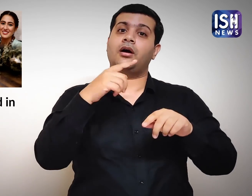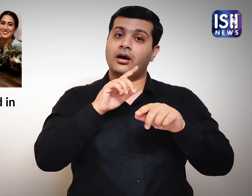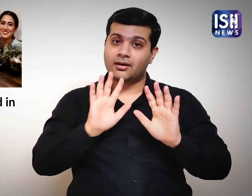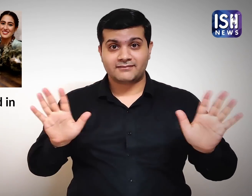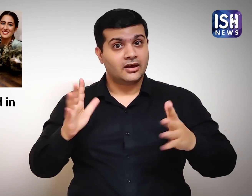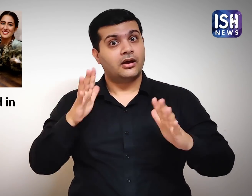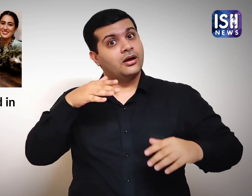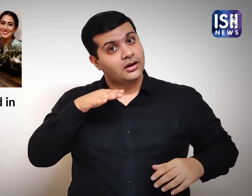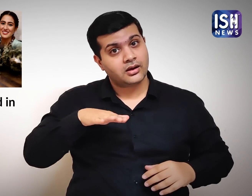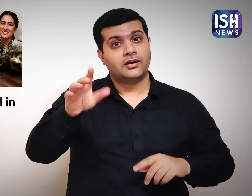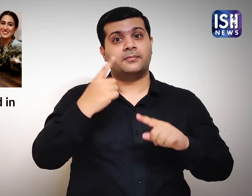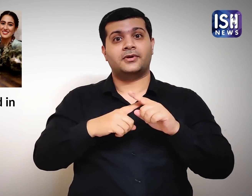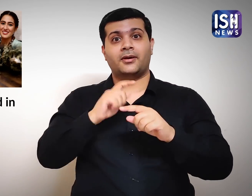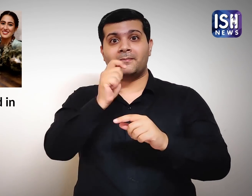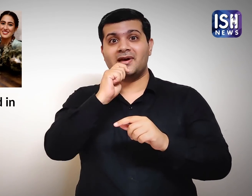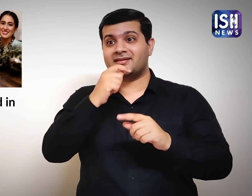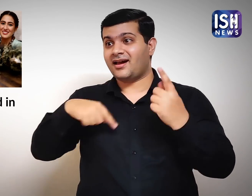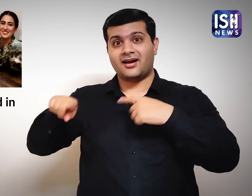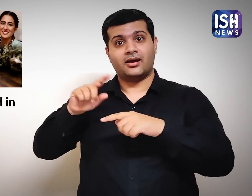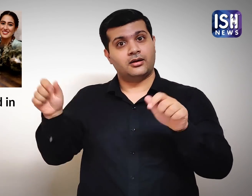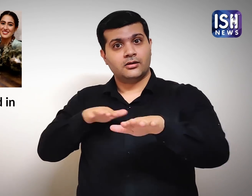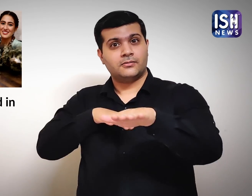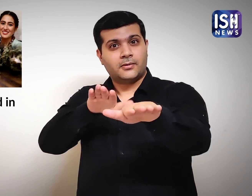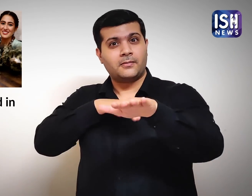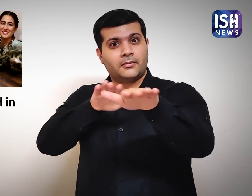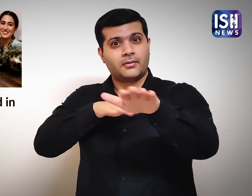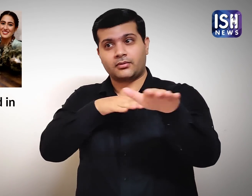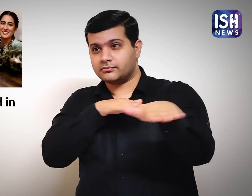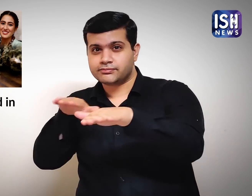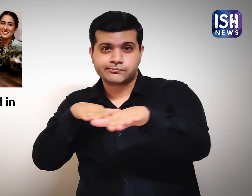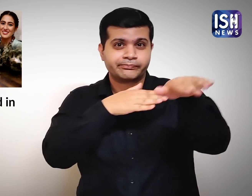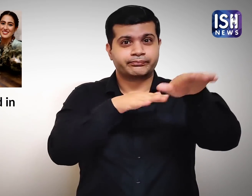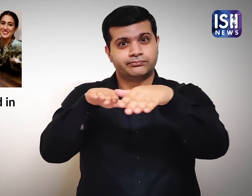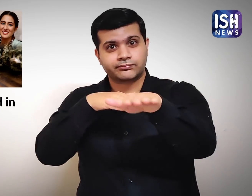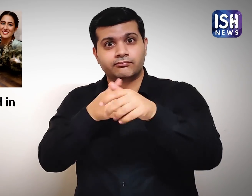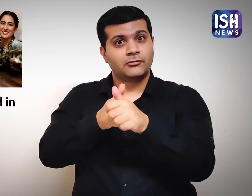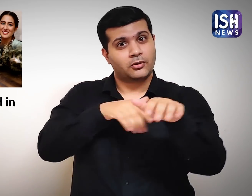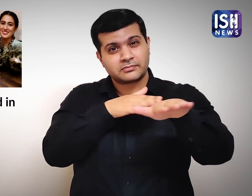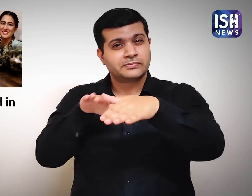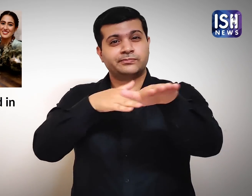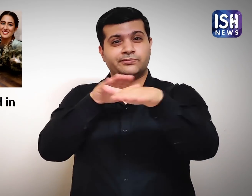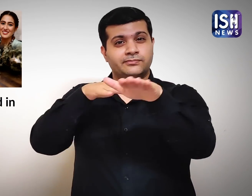media cars began trailing their car.